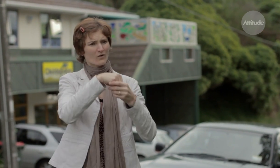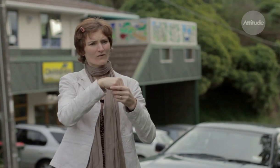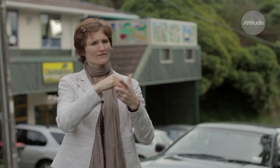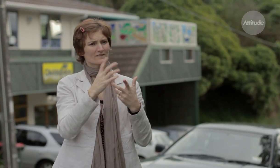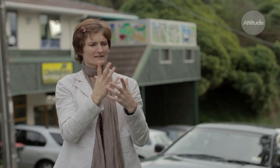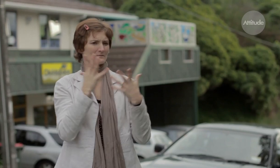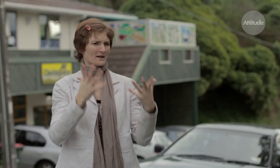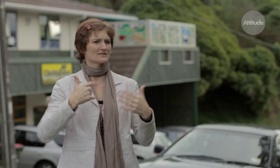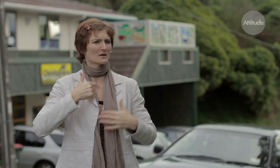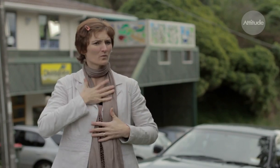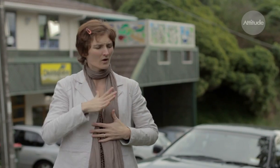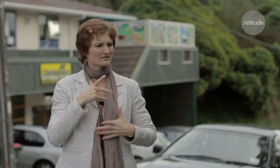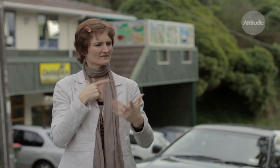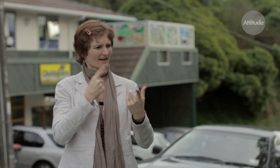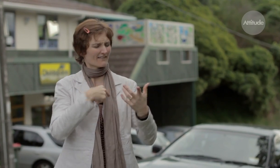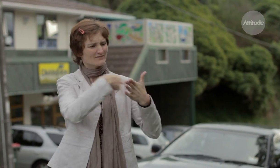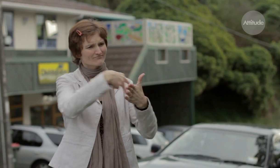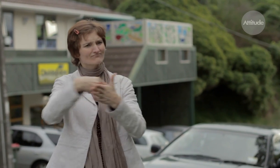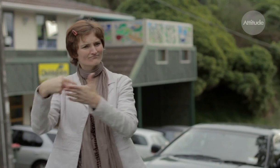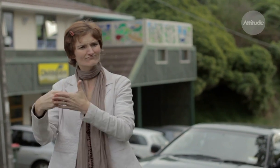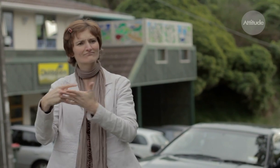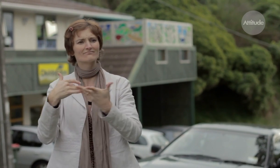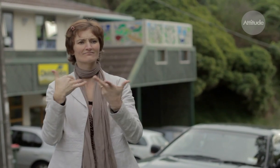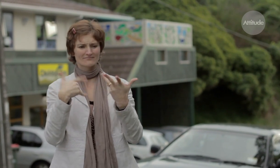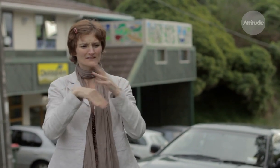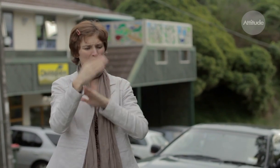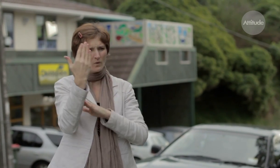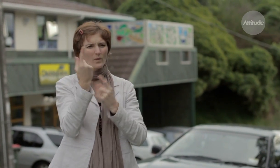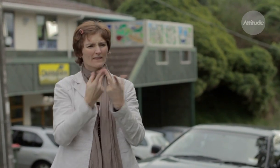I feel like I can’t be involved even though I want to. There are just too many obstacles…particularly